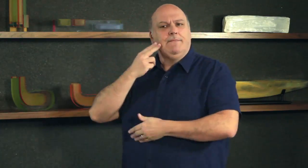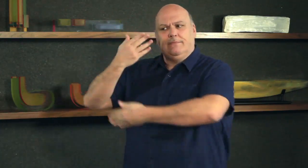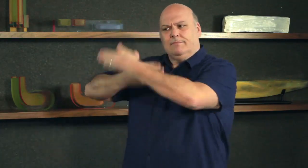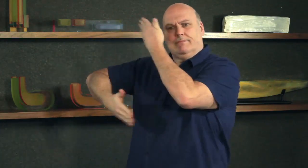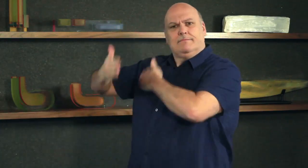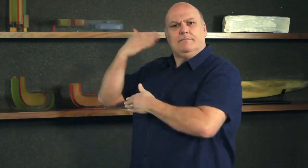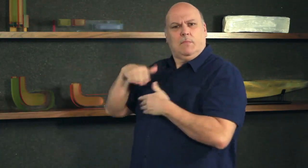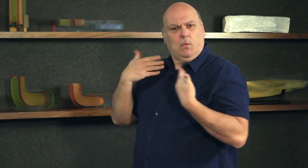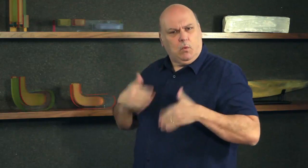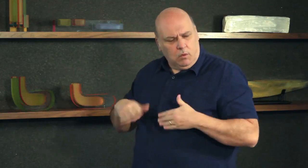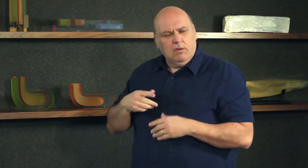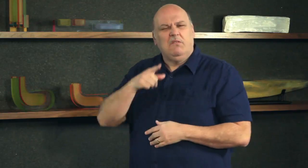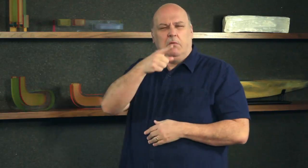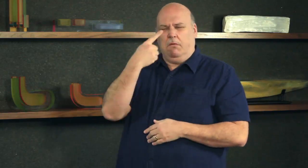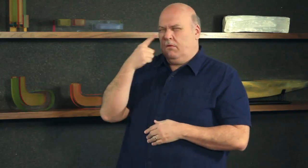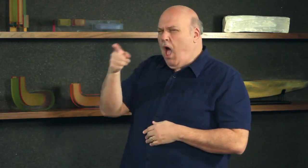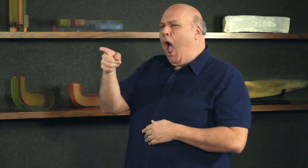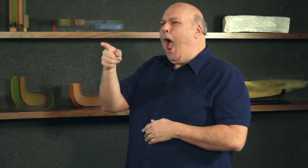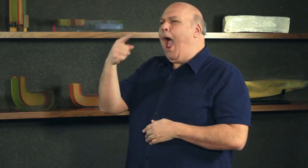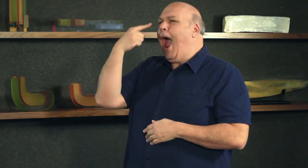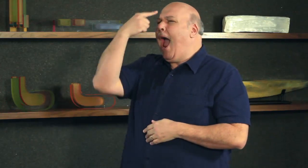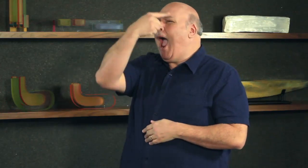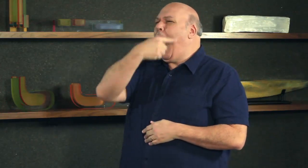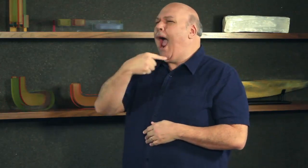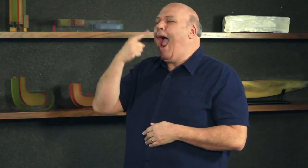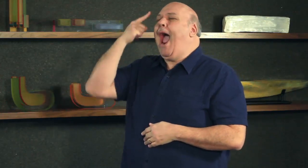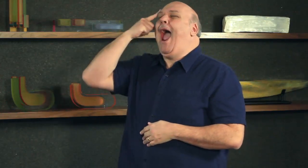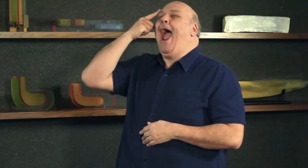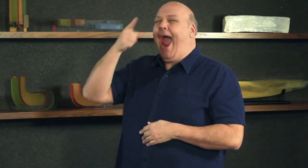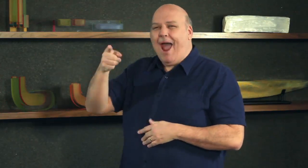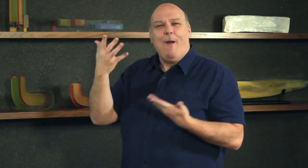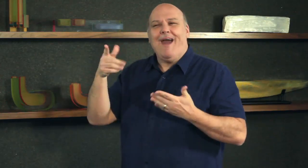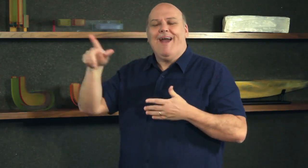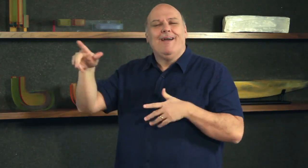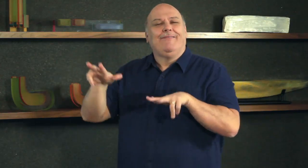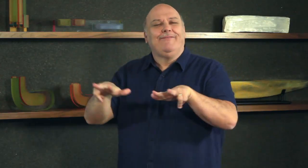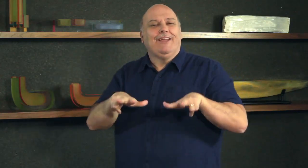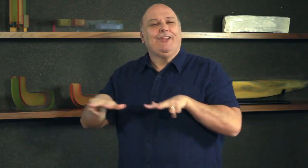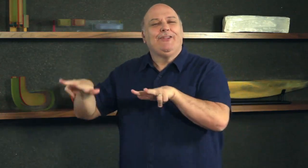many videos he does for Deaf Digest for